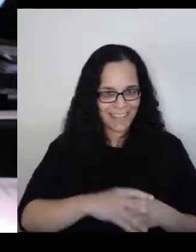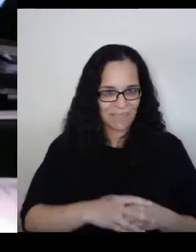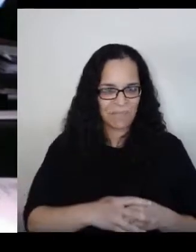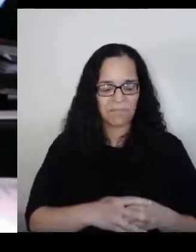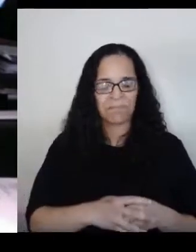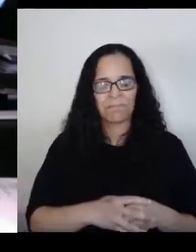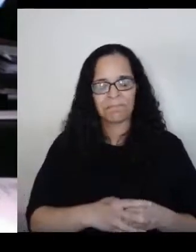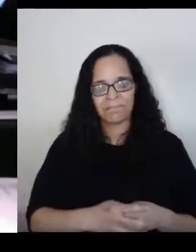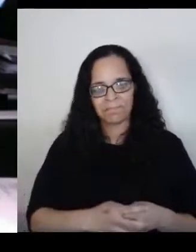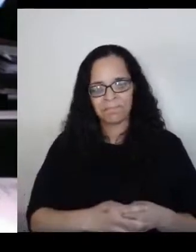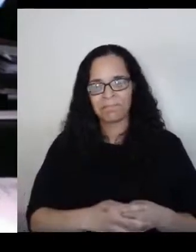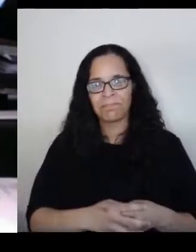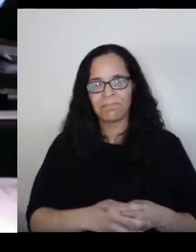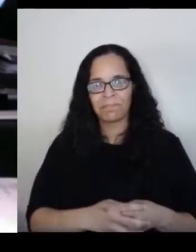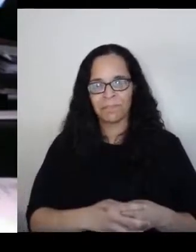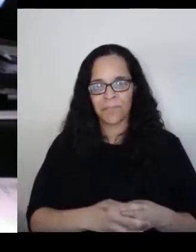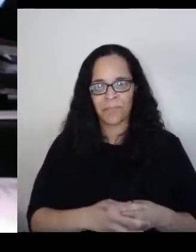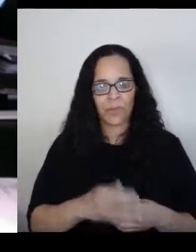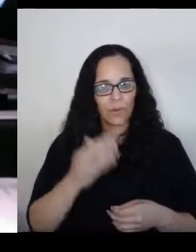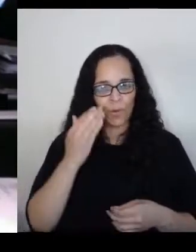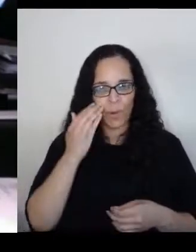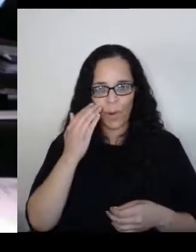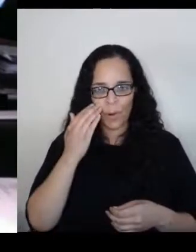How you know, I internalized it.